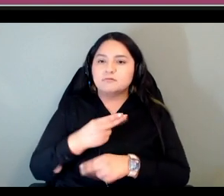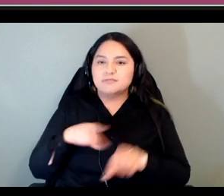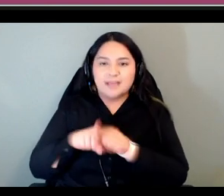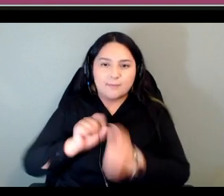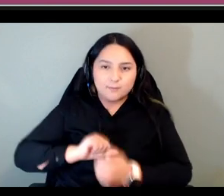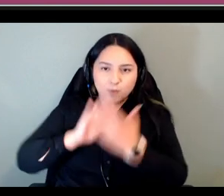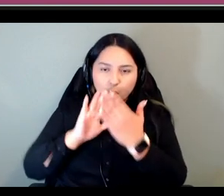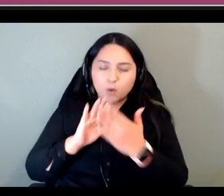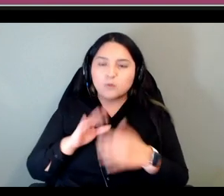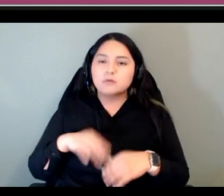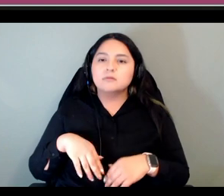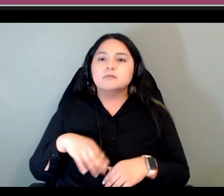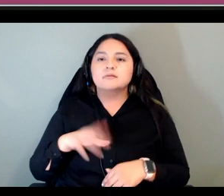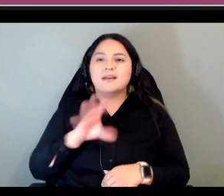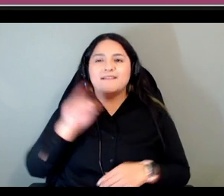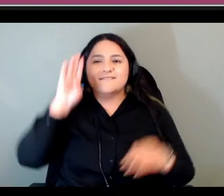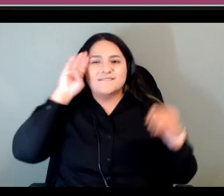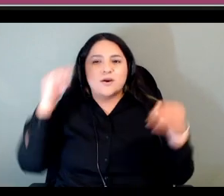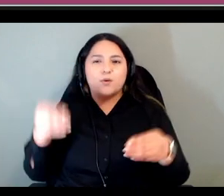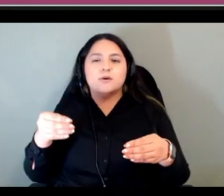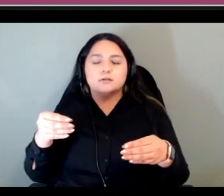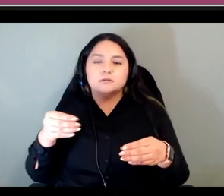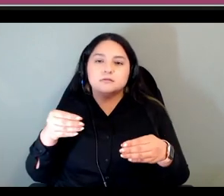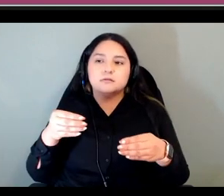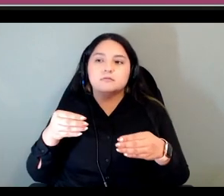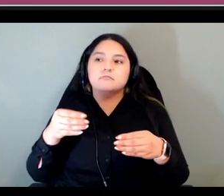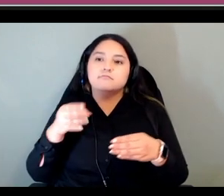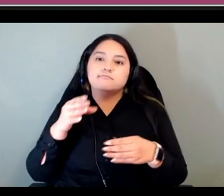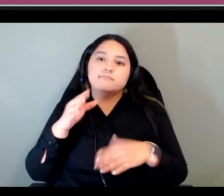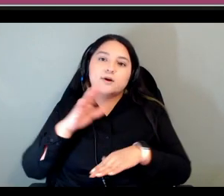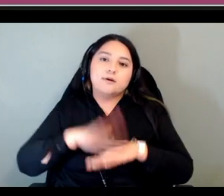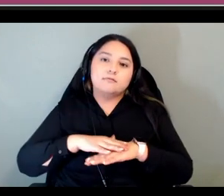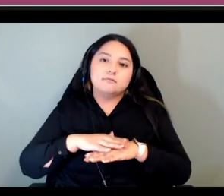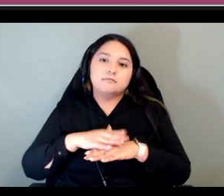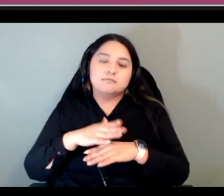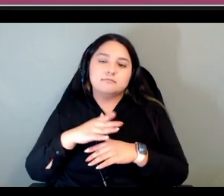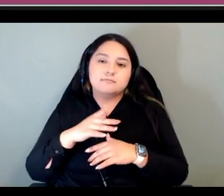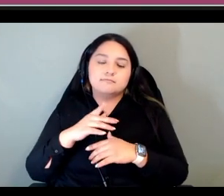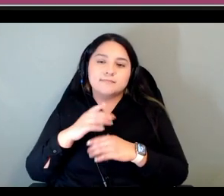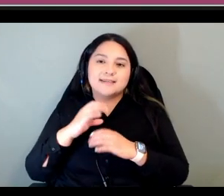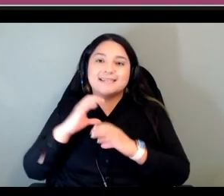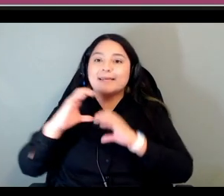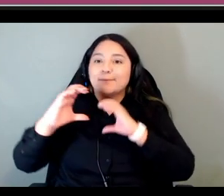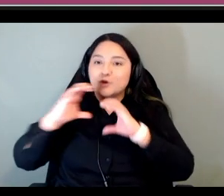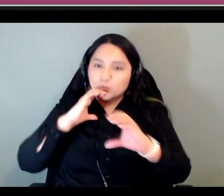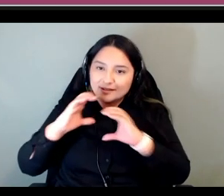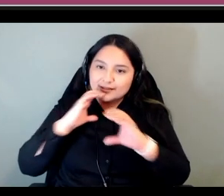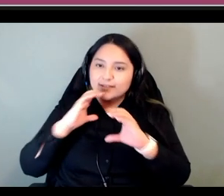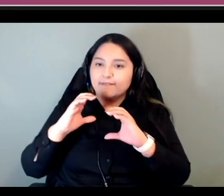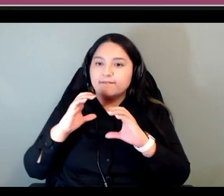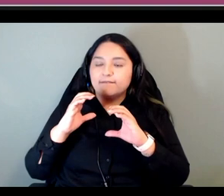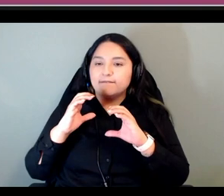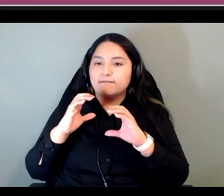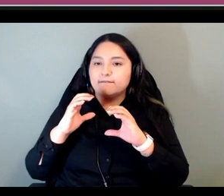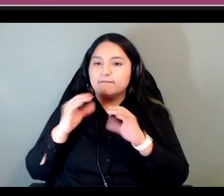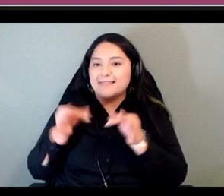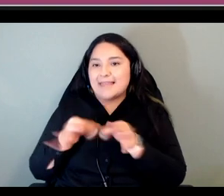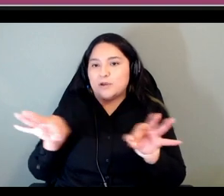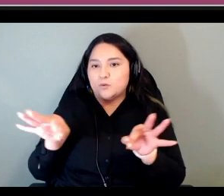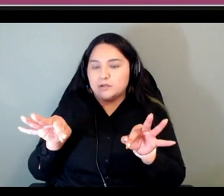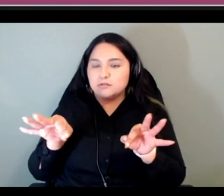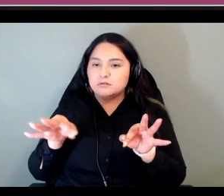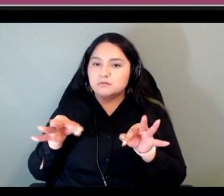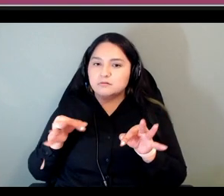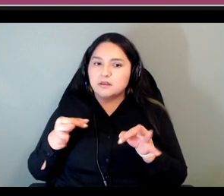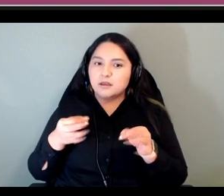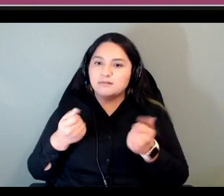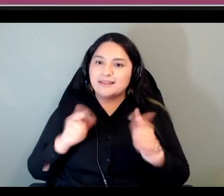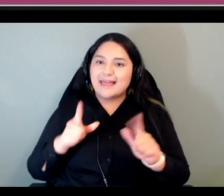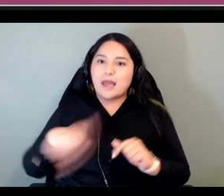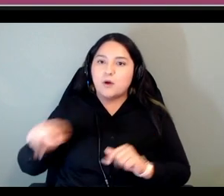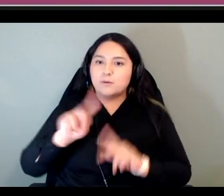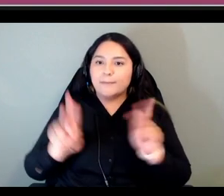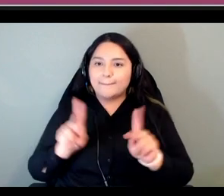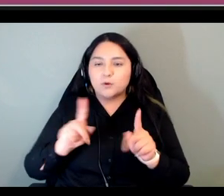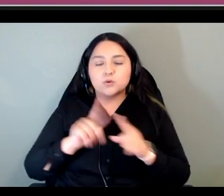on um a communicative communicative language um that allowed people to communicate immediately